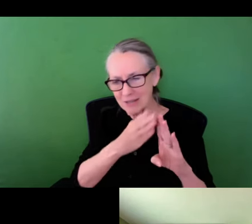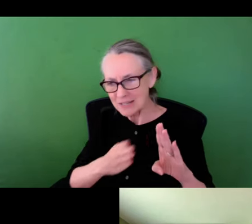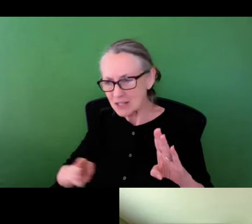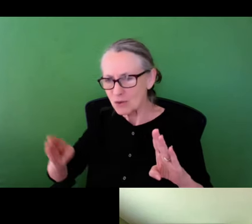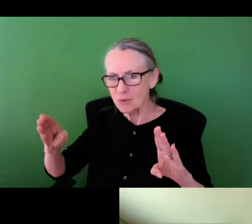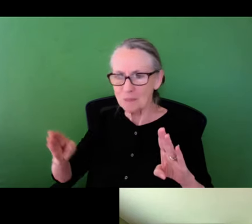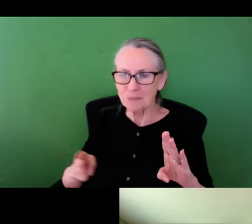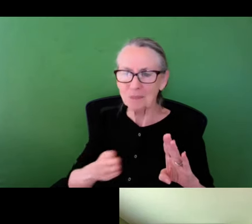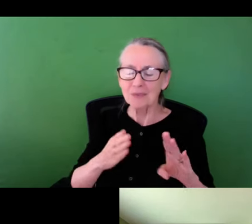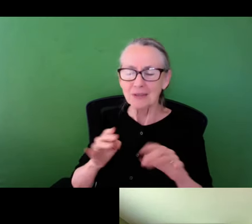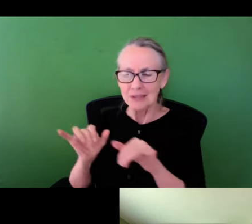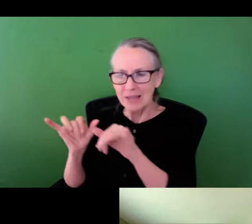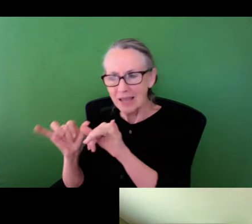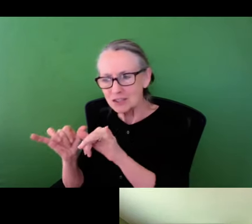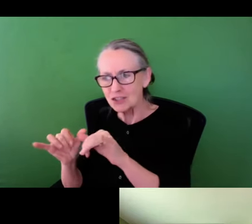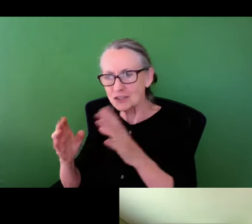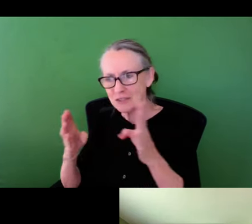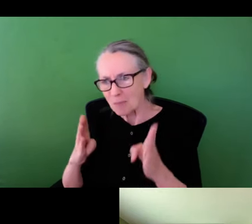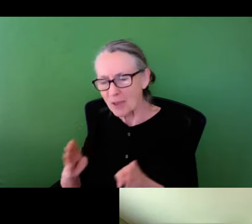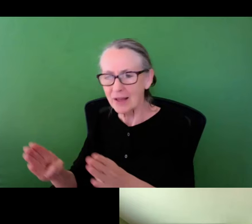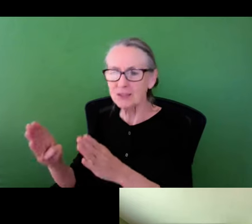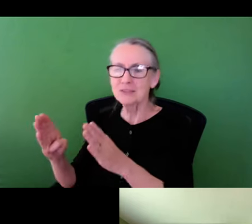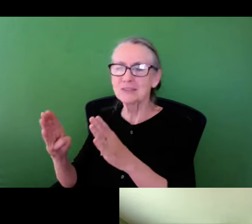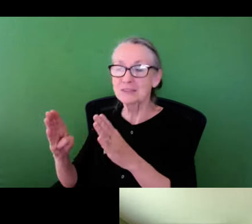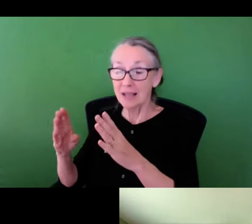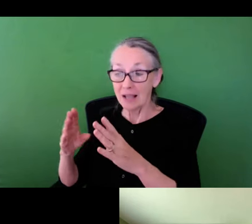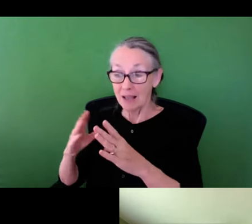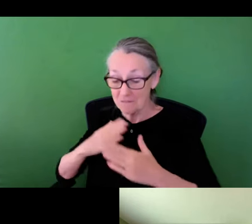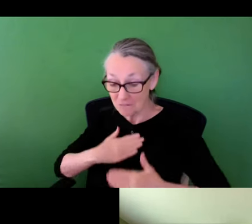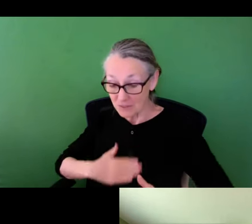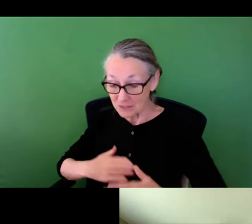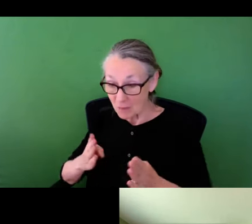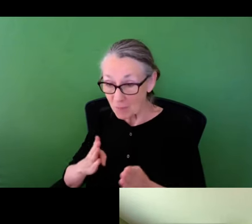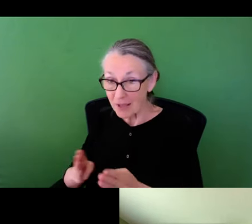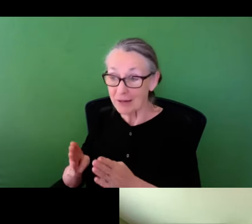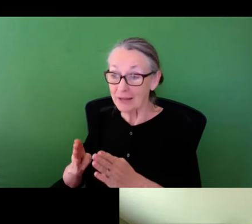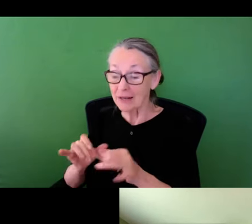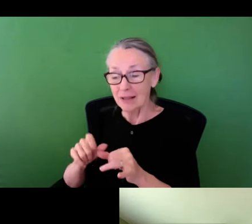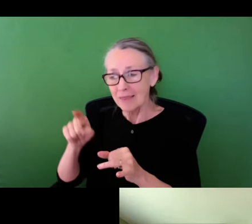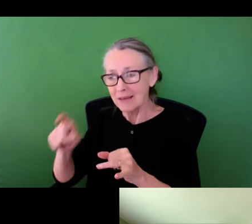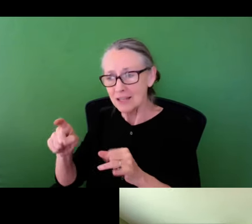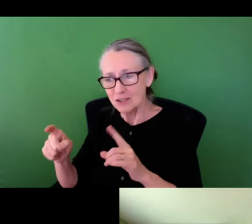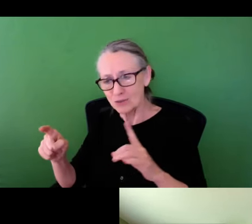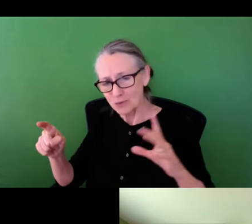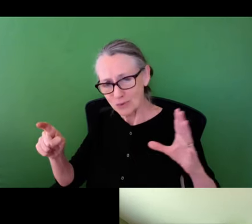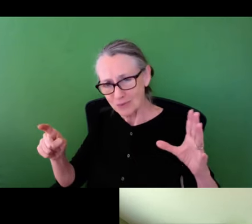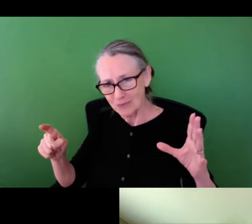there is this continuum between these issues . Engineers, planners and folks both with physical